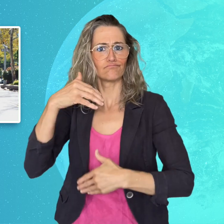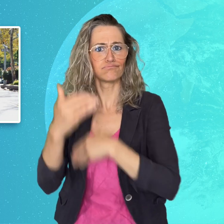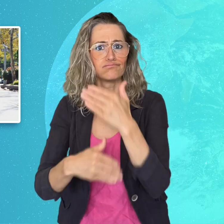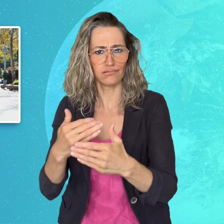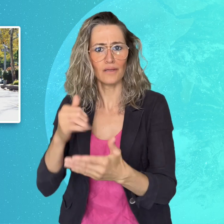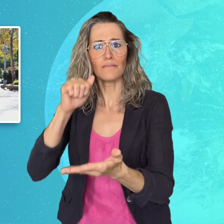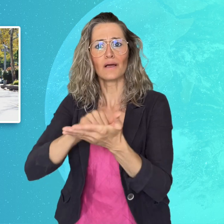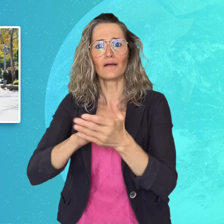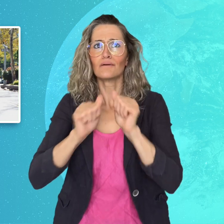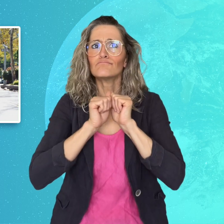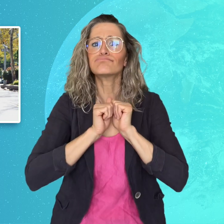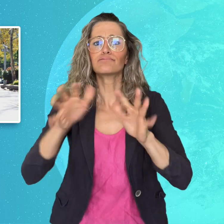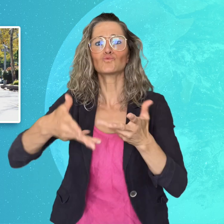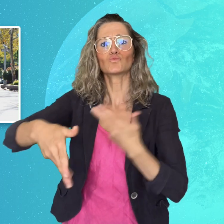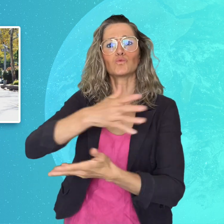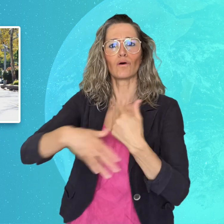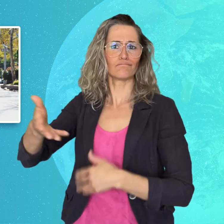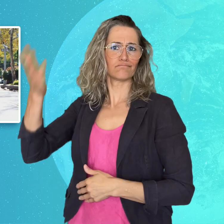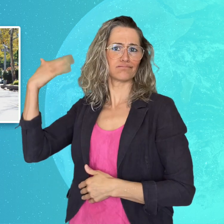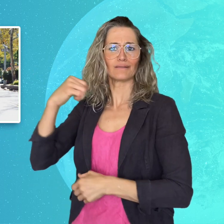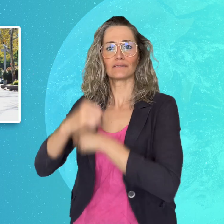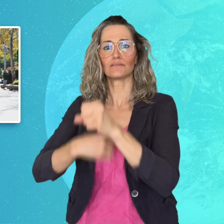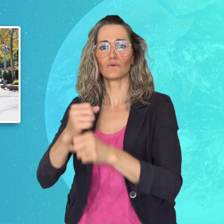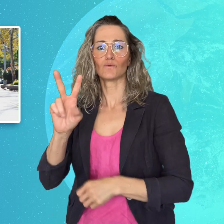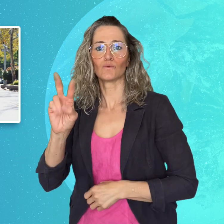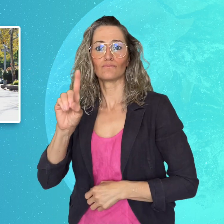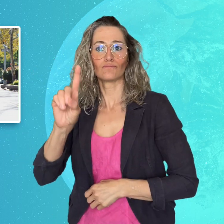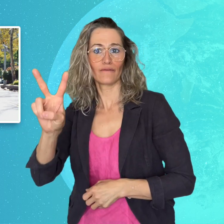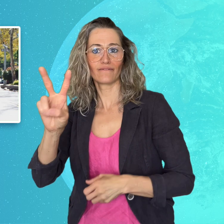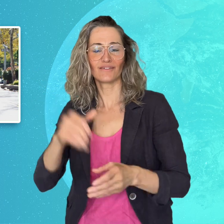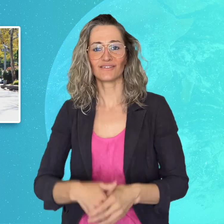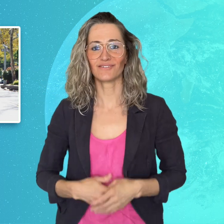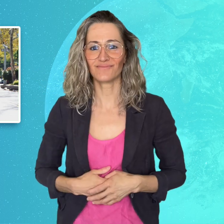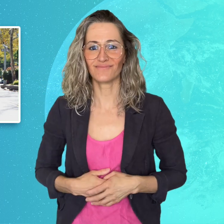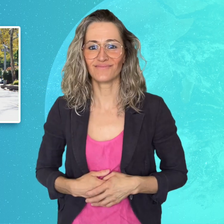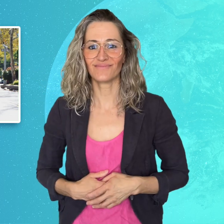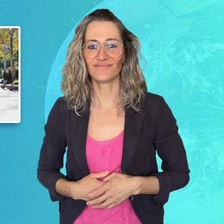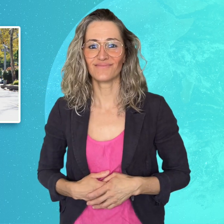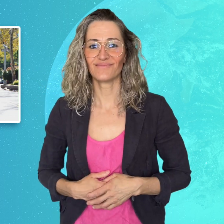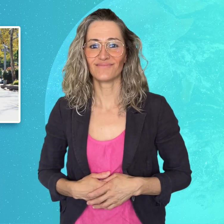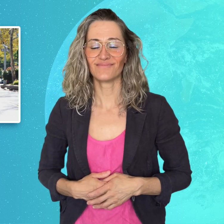movement on social media in 2012.